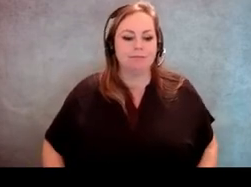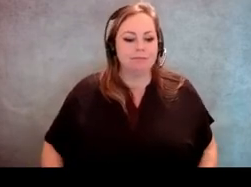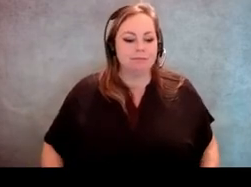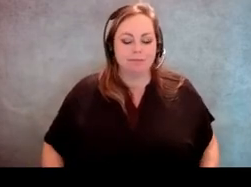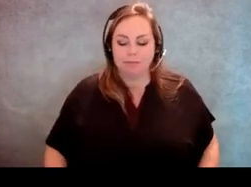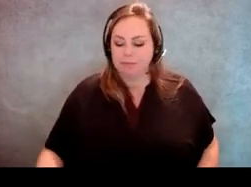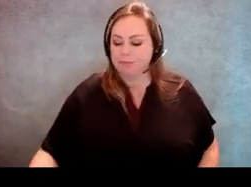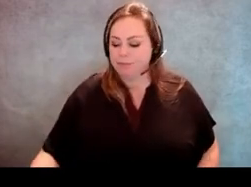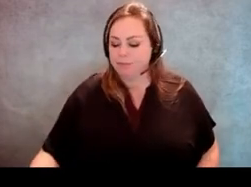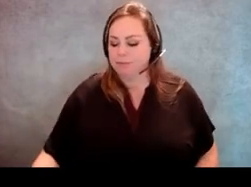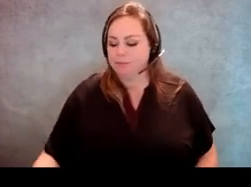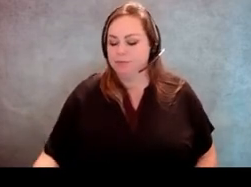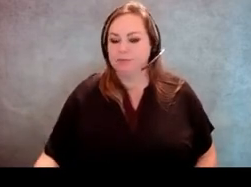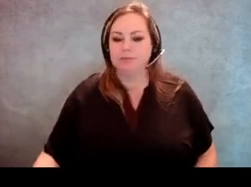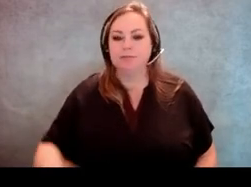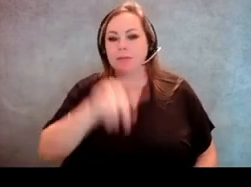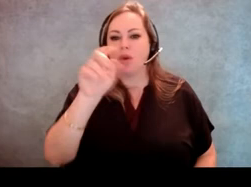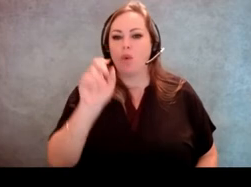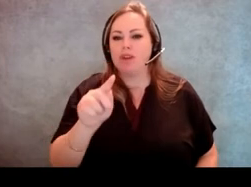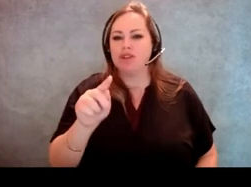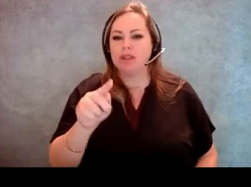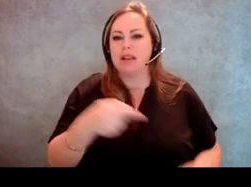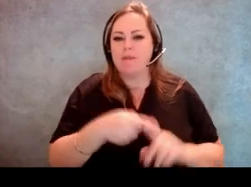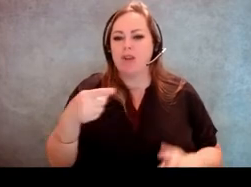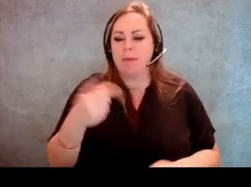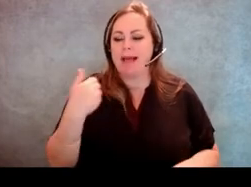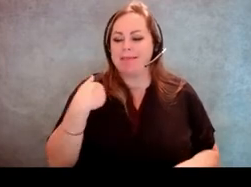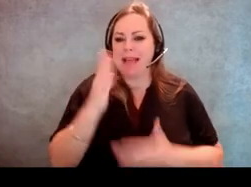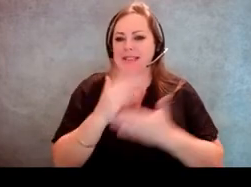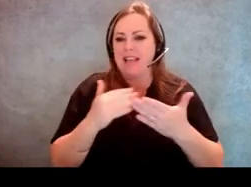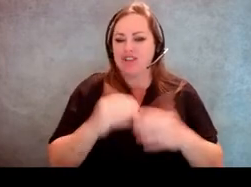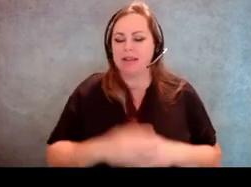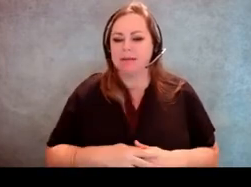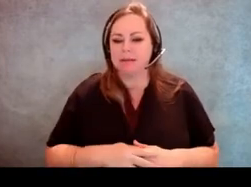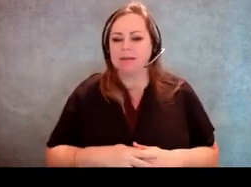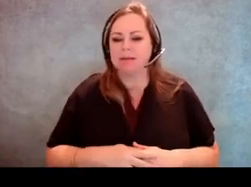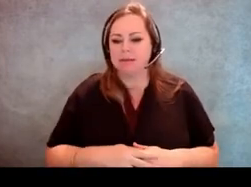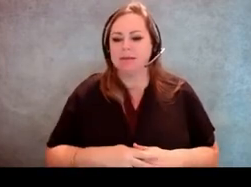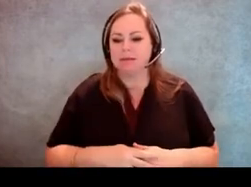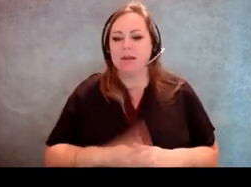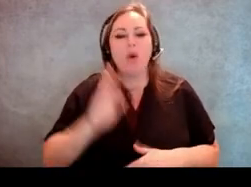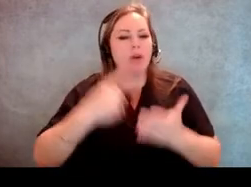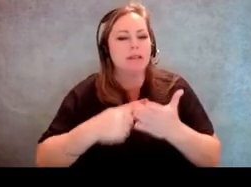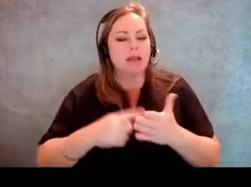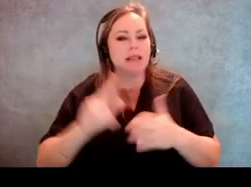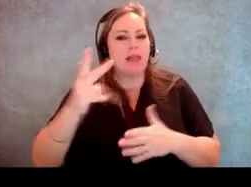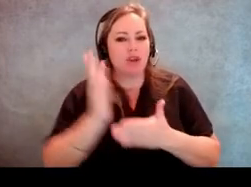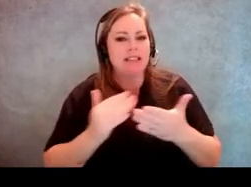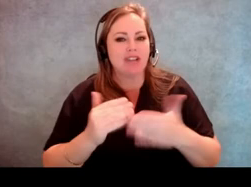And then I see the question, I think it came from the last section. [Host] Yeah. I think you're gonna cover it some in the third section.